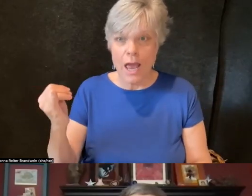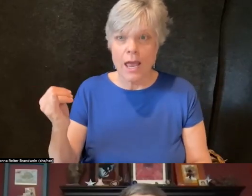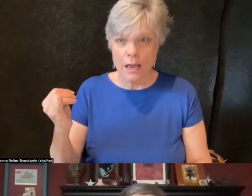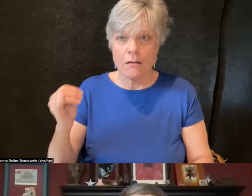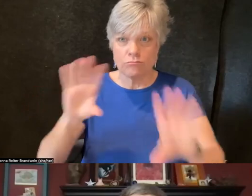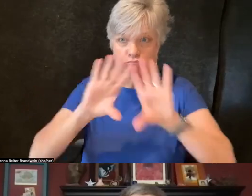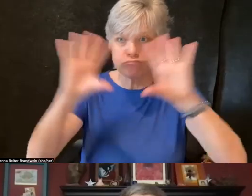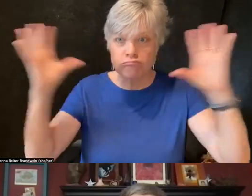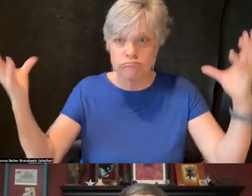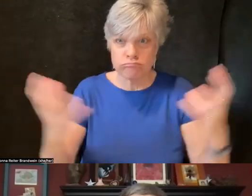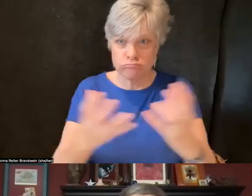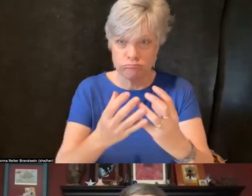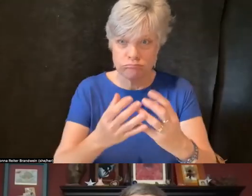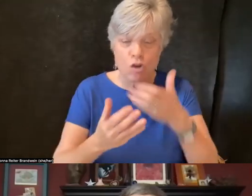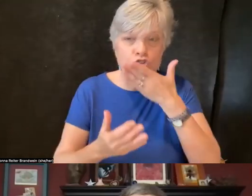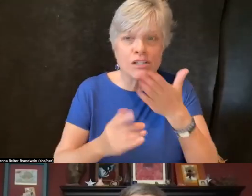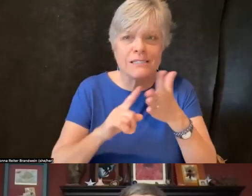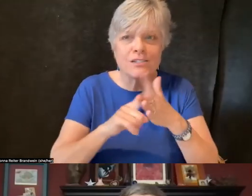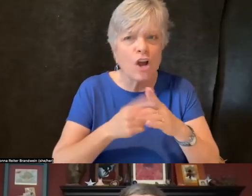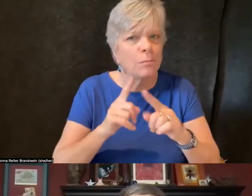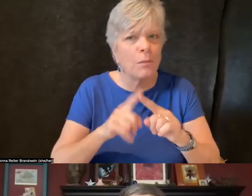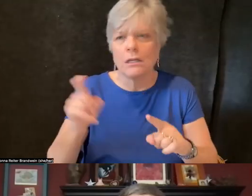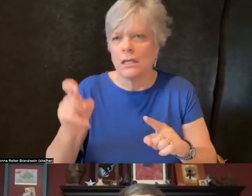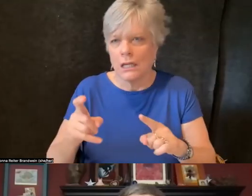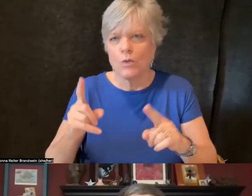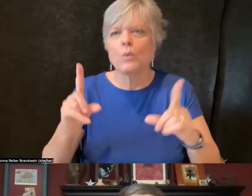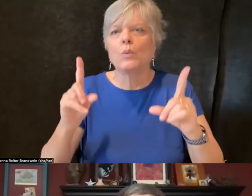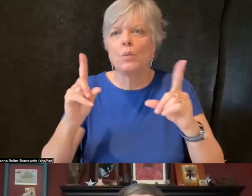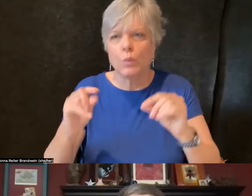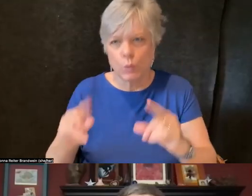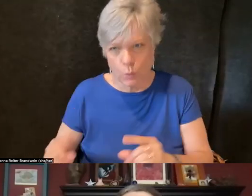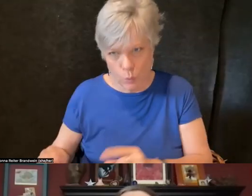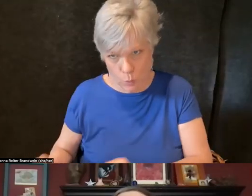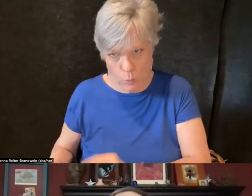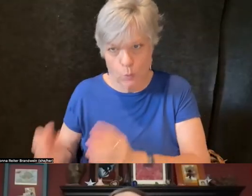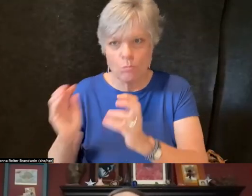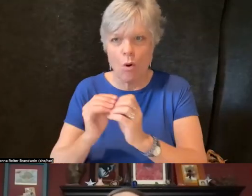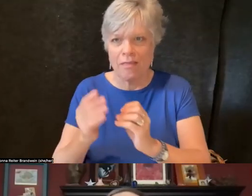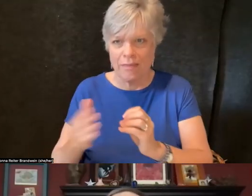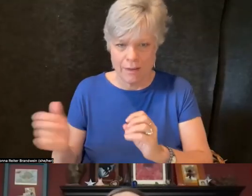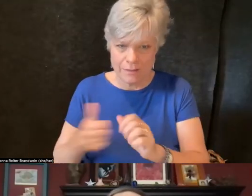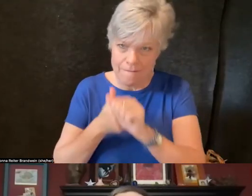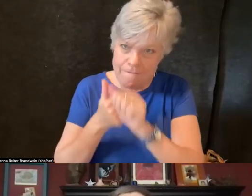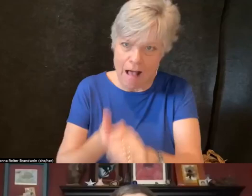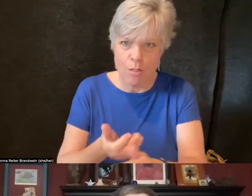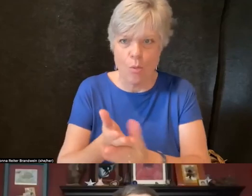But then there needs to be follow-up or follow through tangible actions.